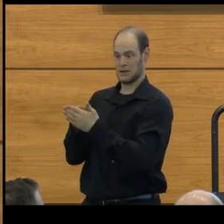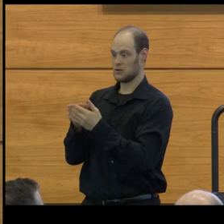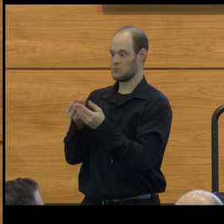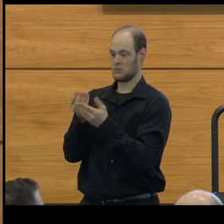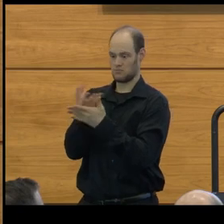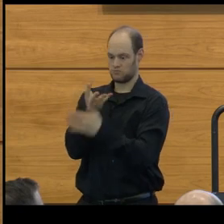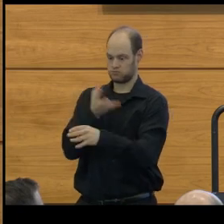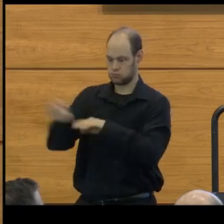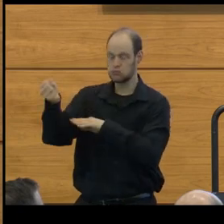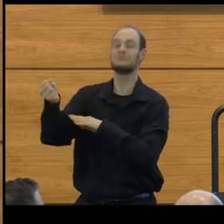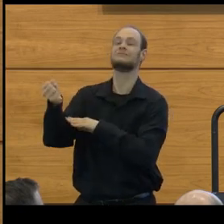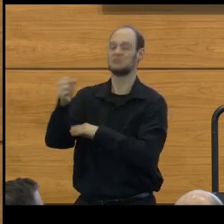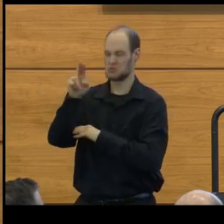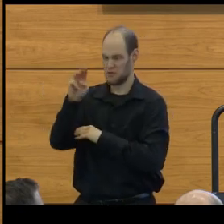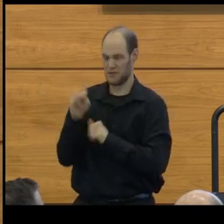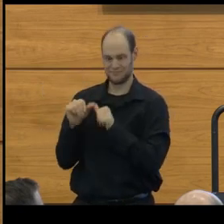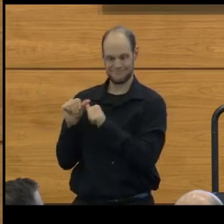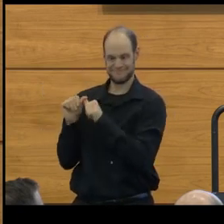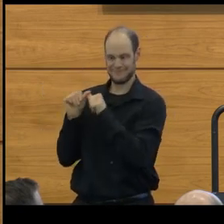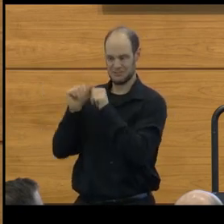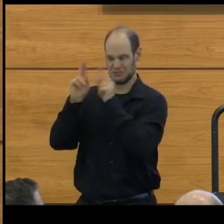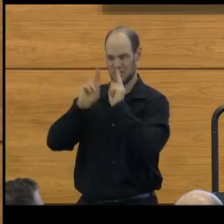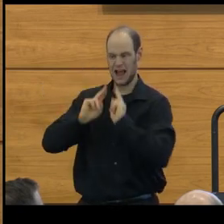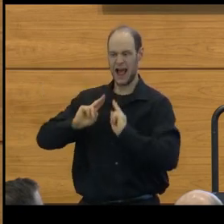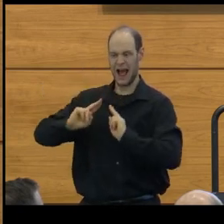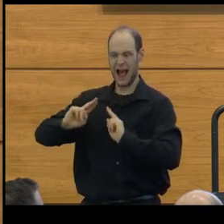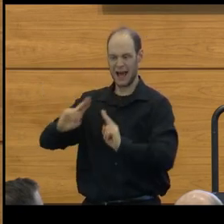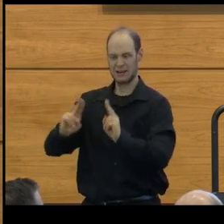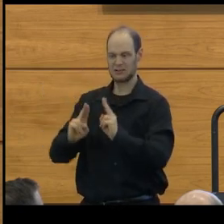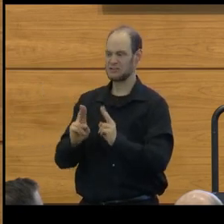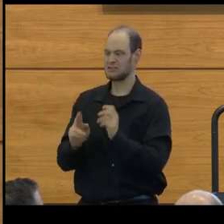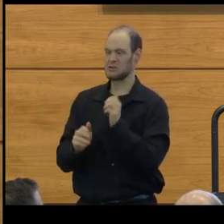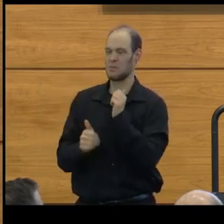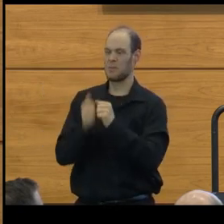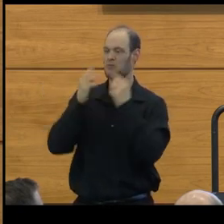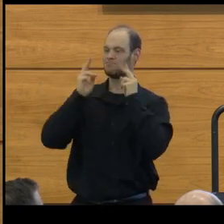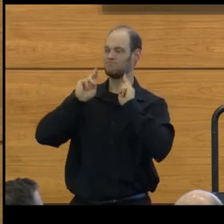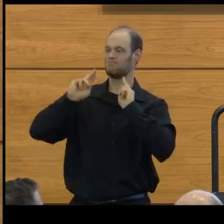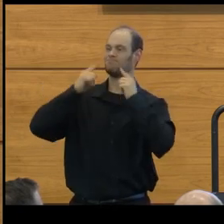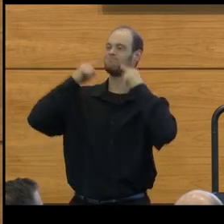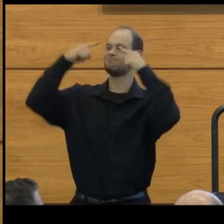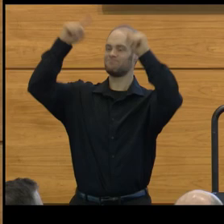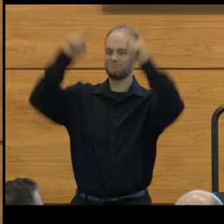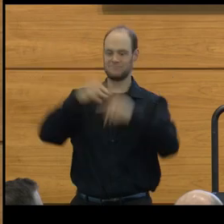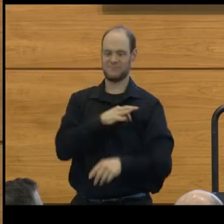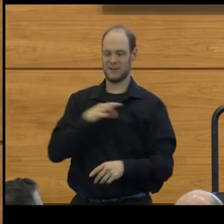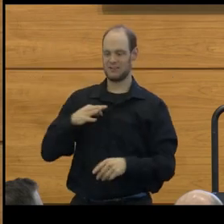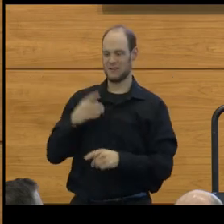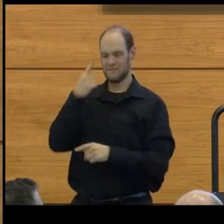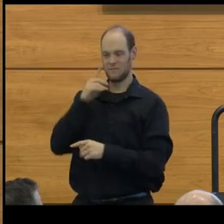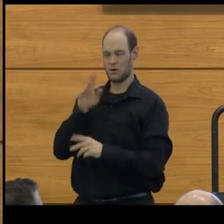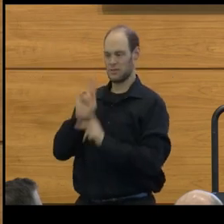run out, the university continues to honor its most accomplished faculty with the award in his name.